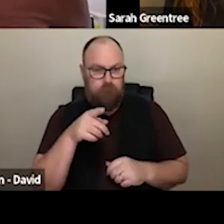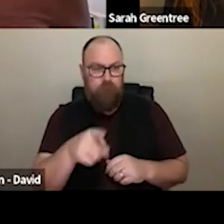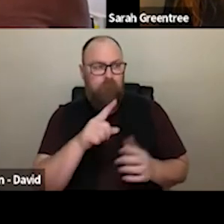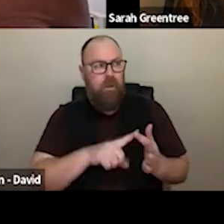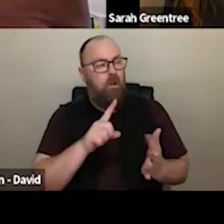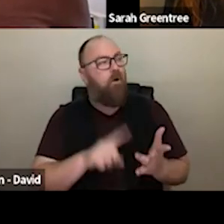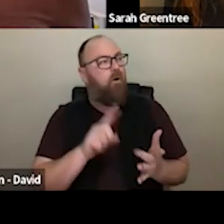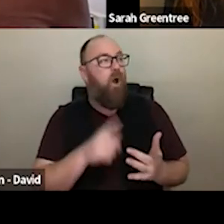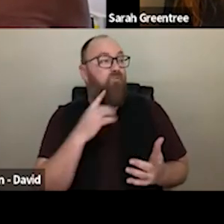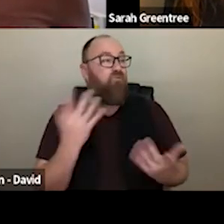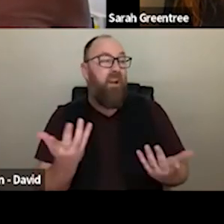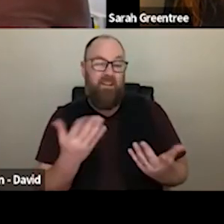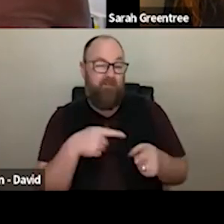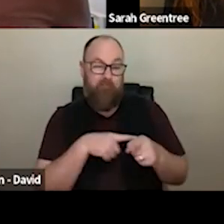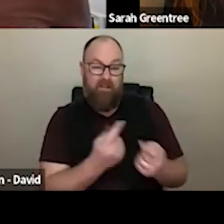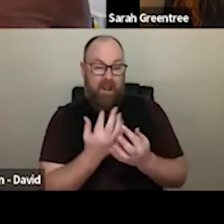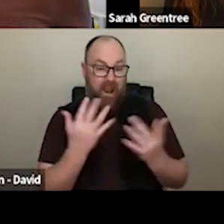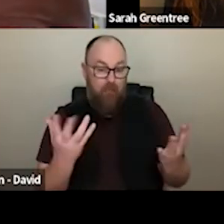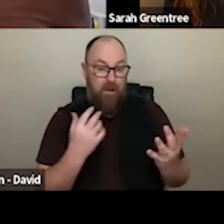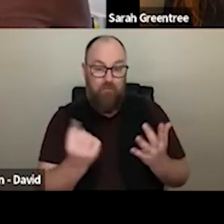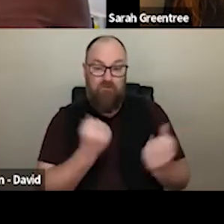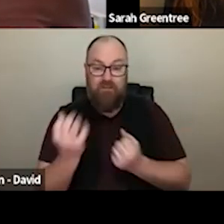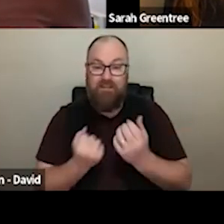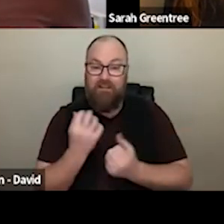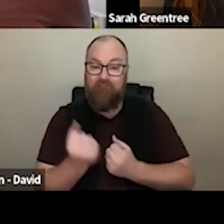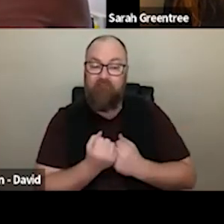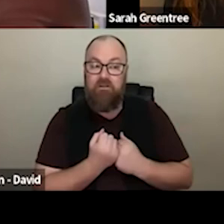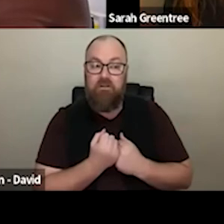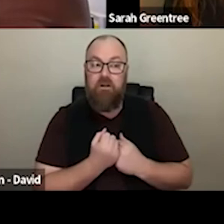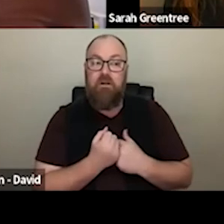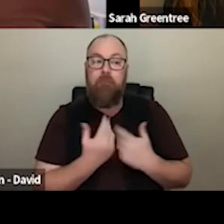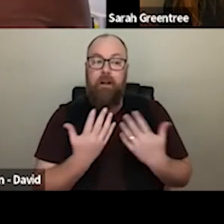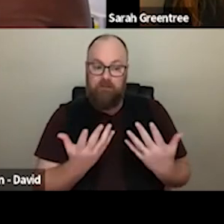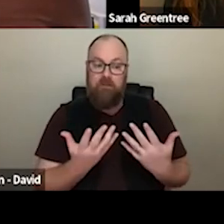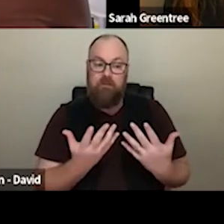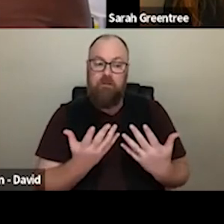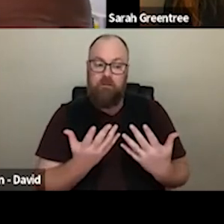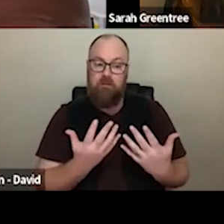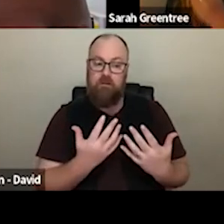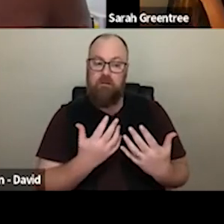EOI's we get. But our approach to this two stages of applications is so that funds in terms of the I guess it's a kind of dependent on how many we get, But our our